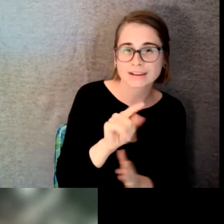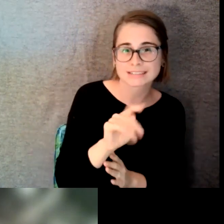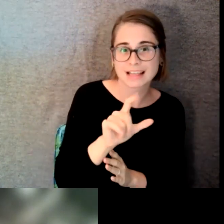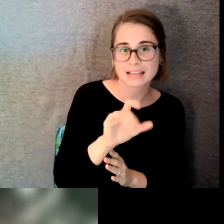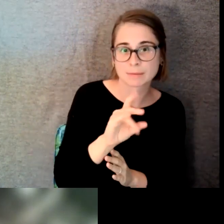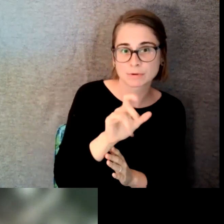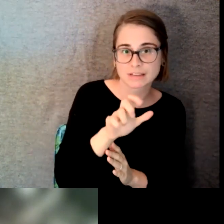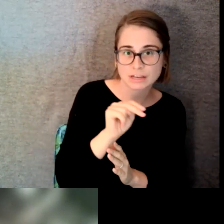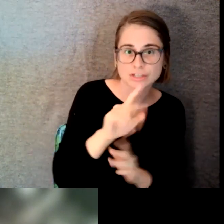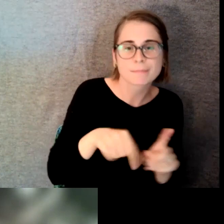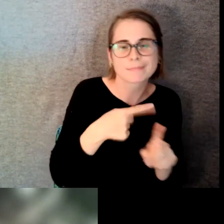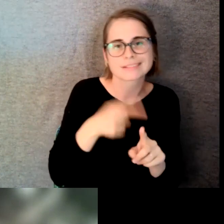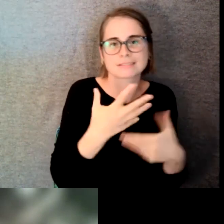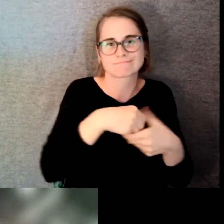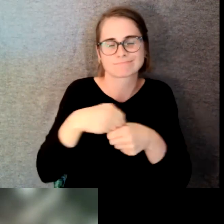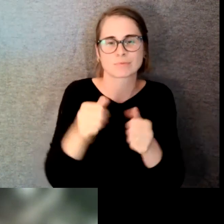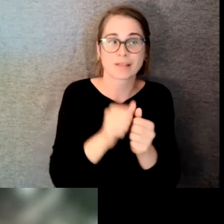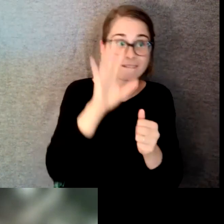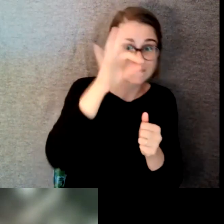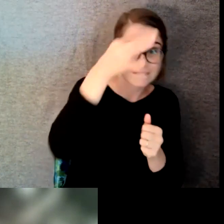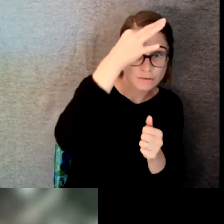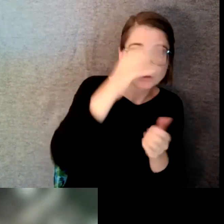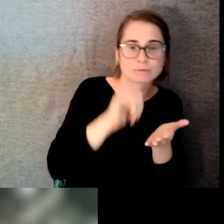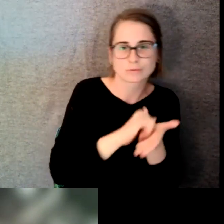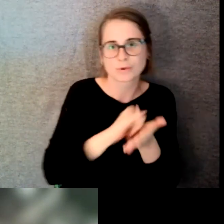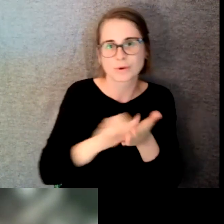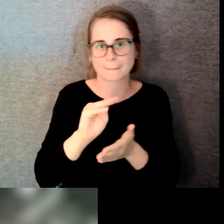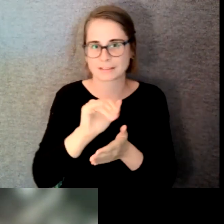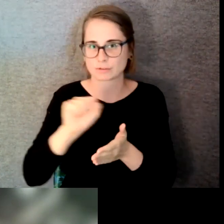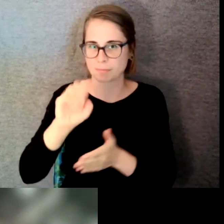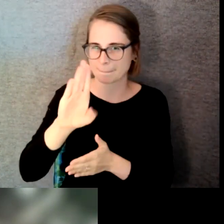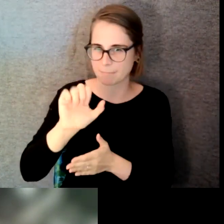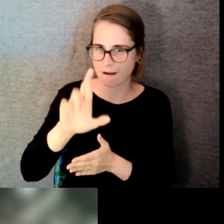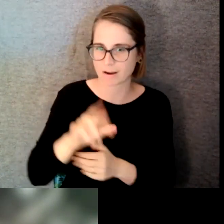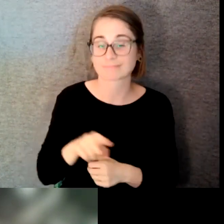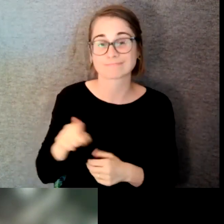York and Massachusetts bar he lives in Coney Island with his amazing wife Marlena and son